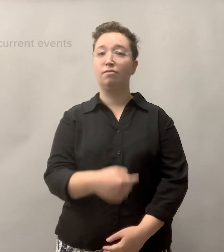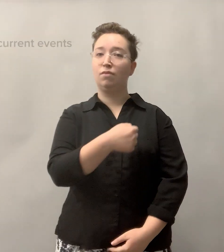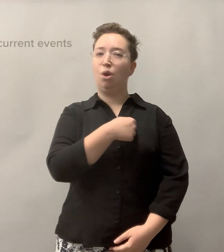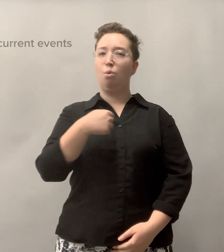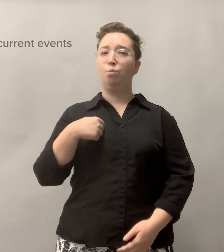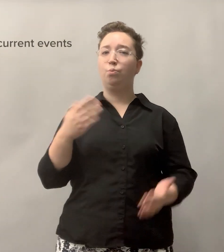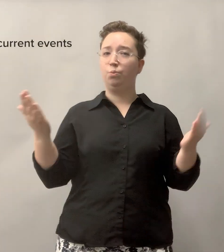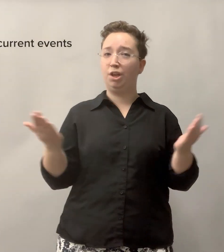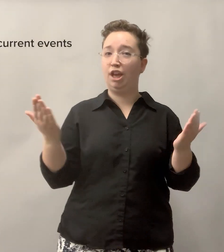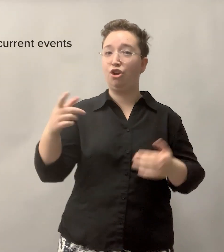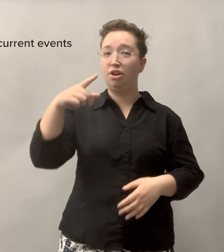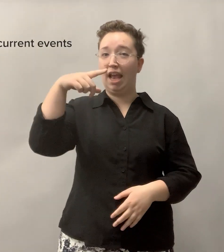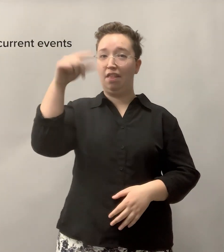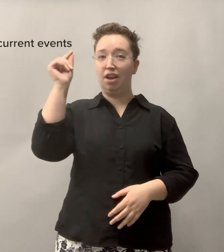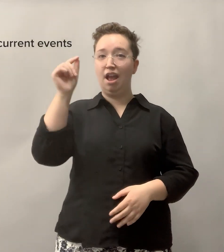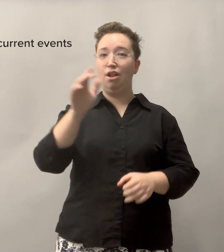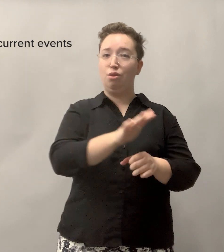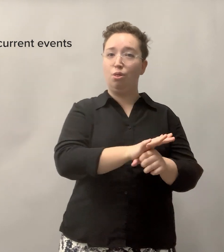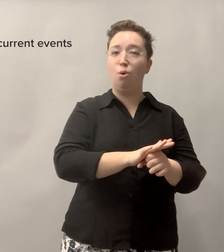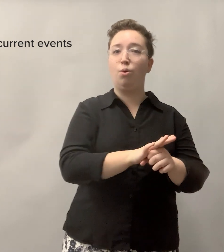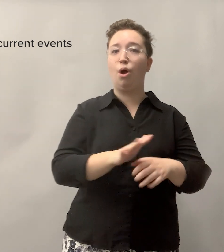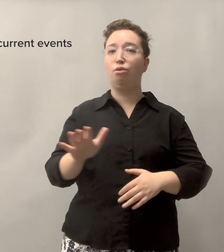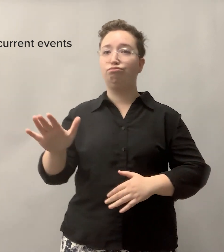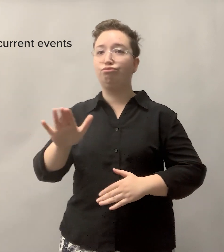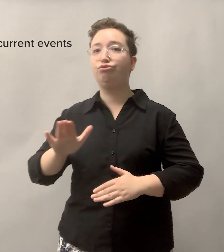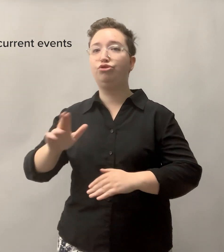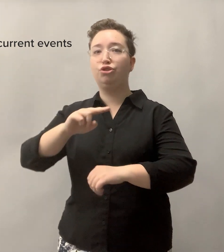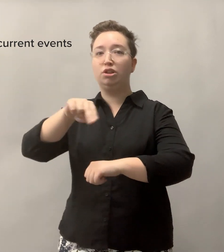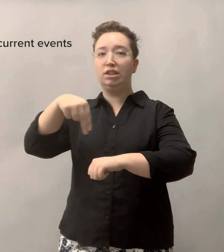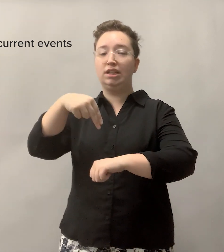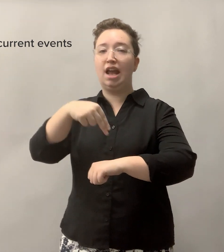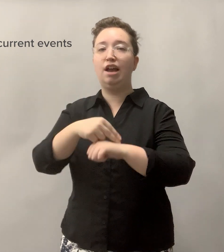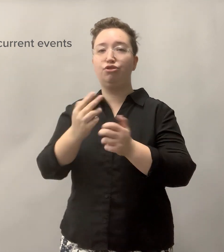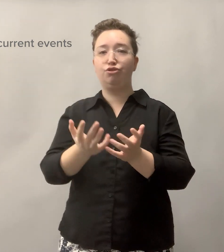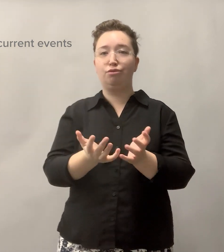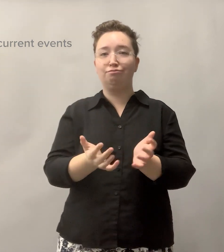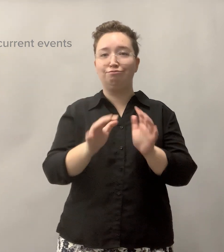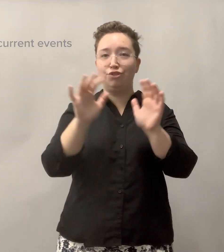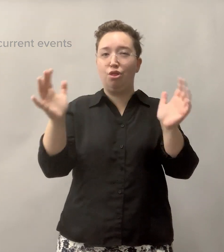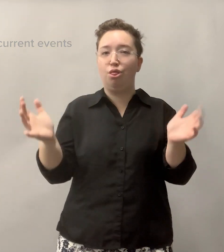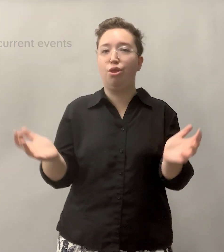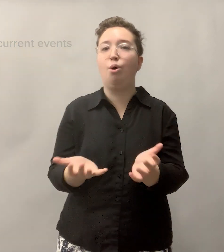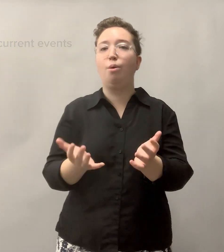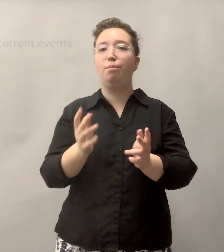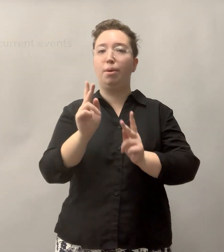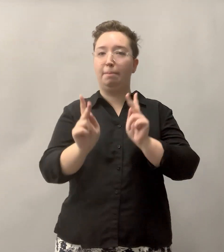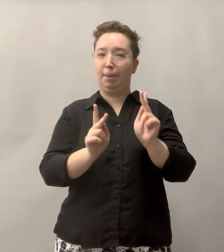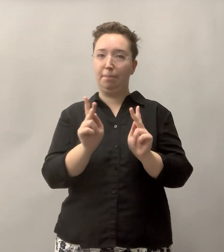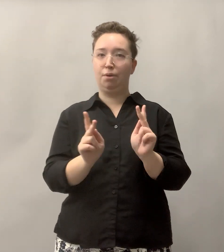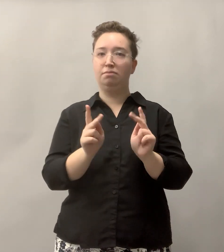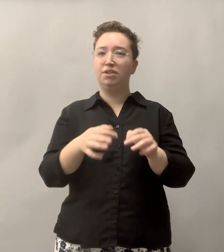We at Gallaudet are local, regional, national, and global citizens.